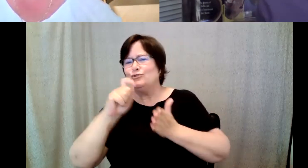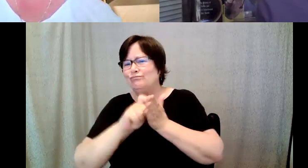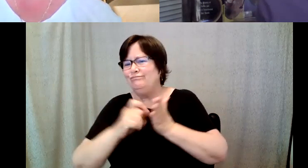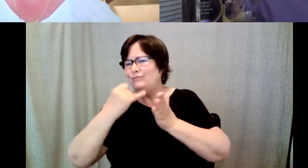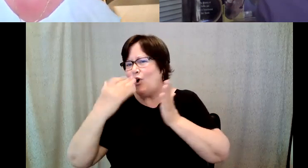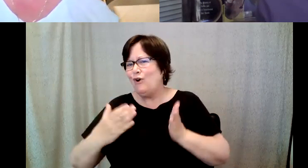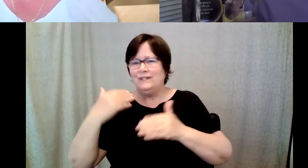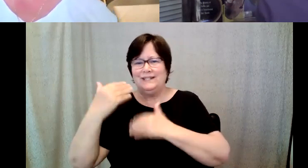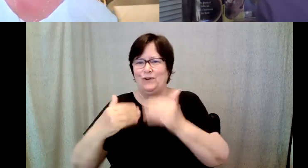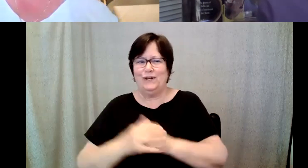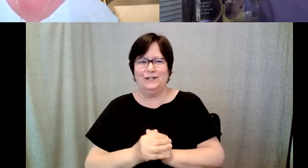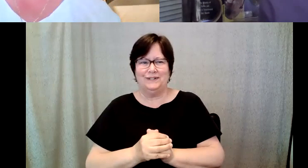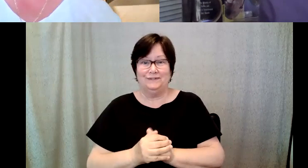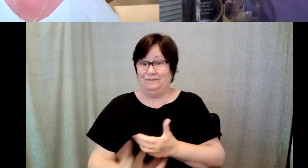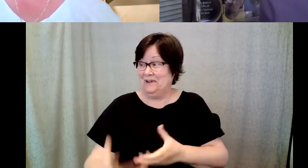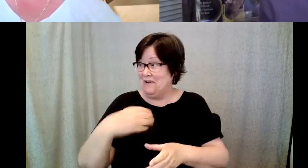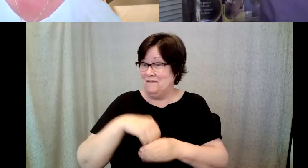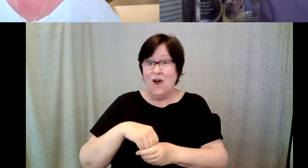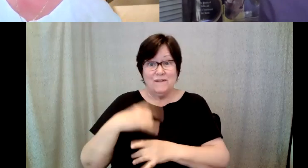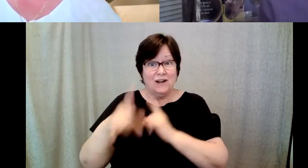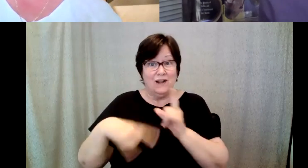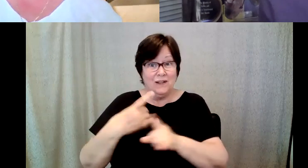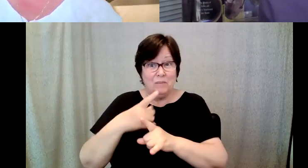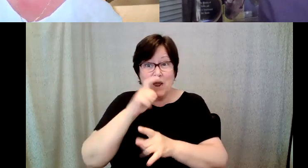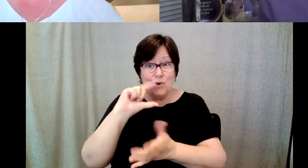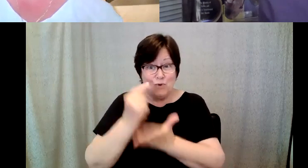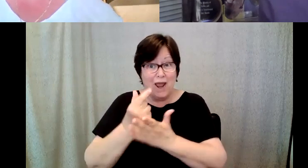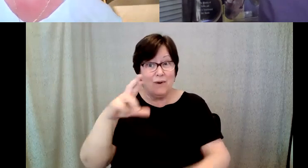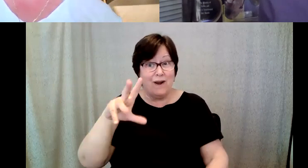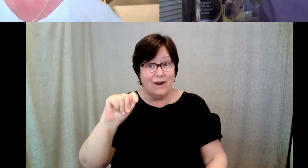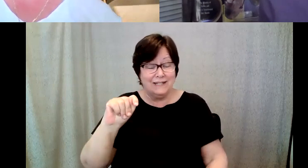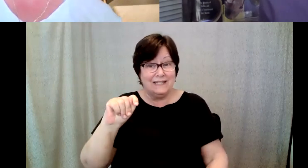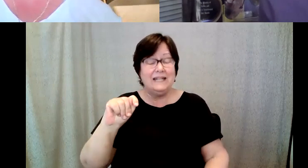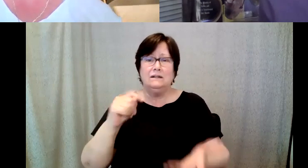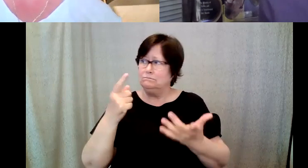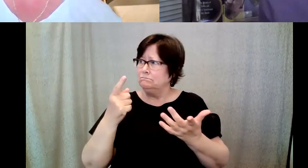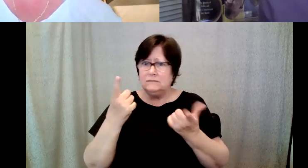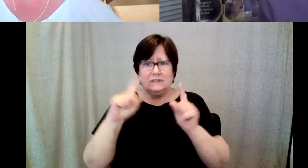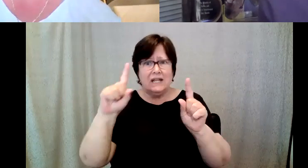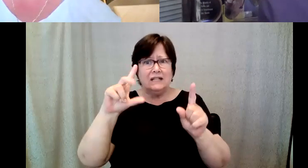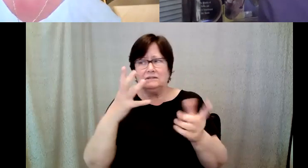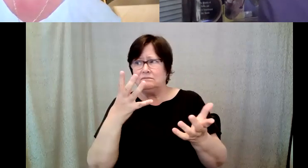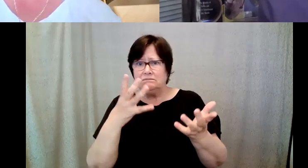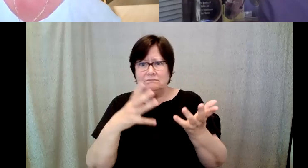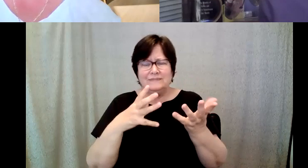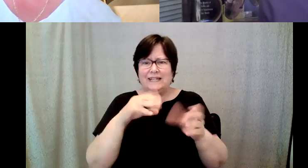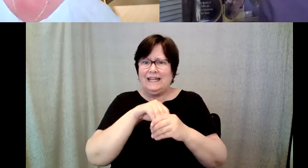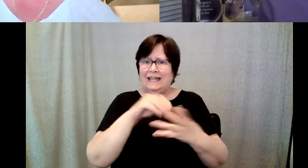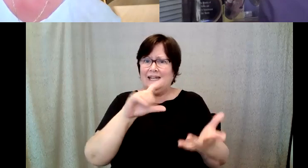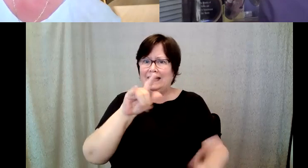Kelly Redder: artist author actor who graduated from RIT and has found success in their passion for the fine, literary, or performing arts.